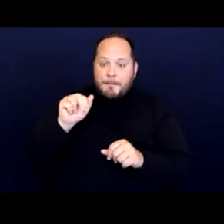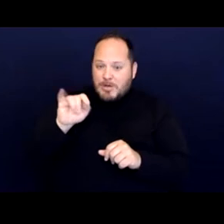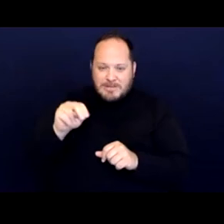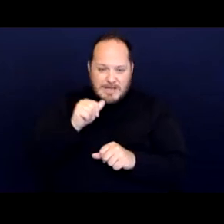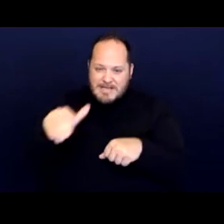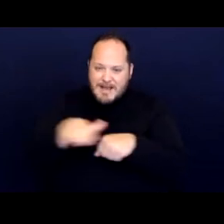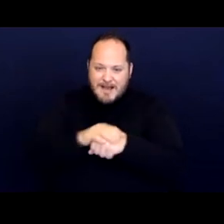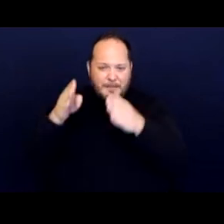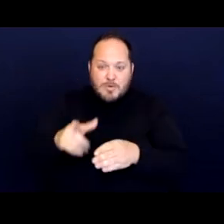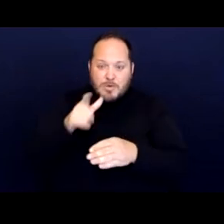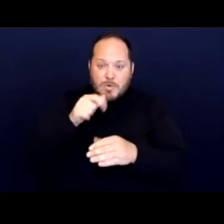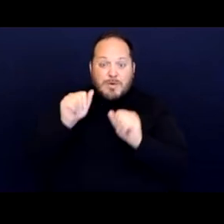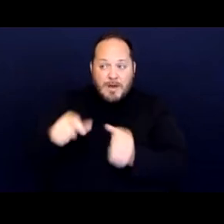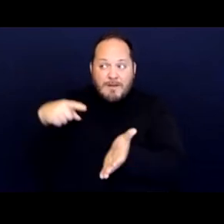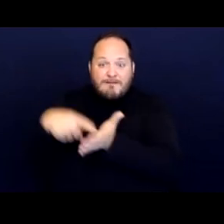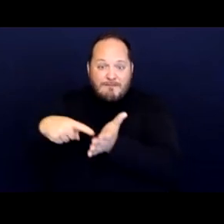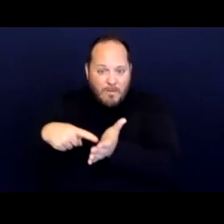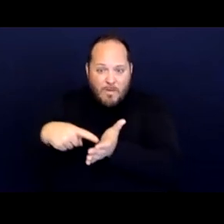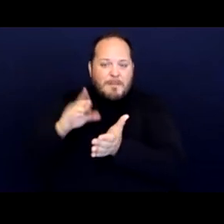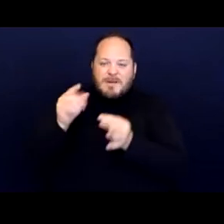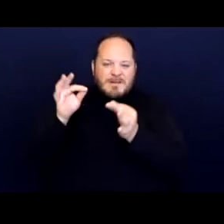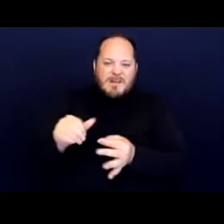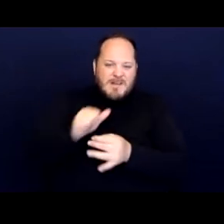or has some other suitable alternative living arrangement.